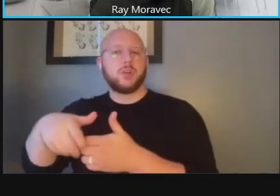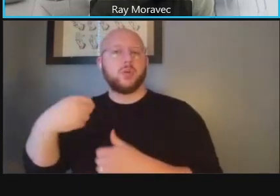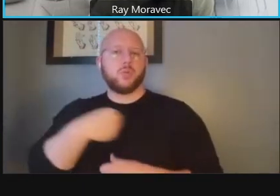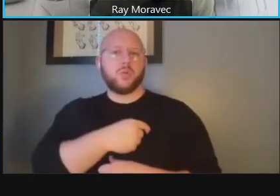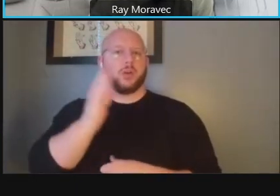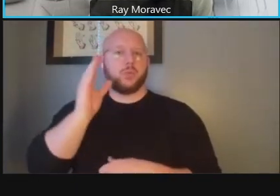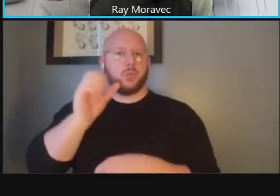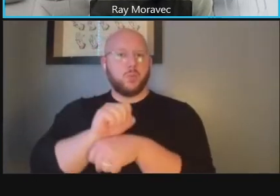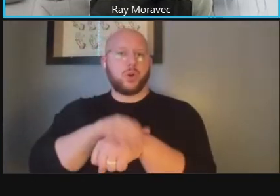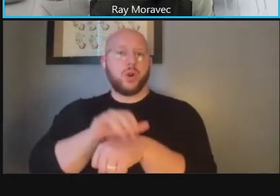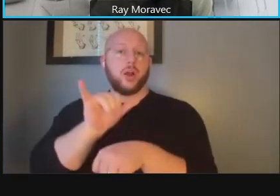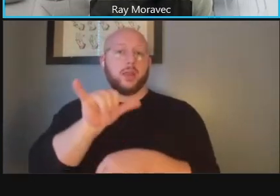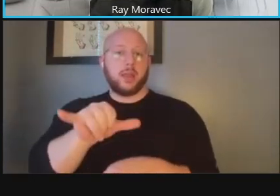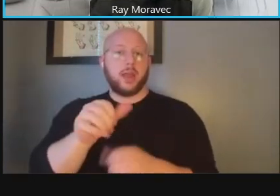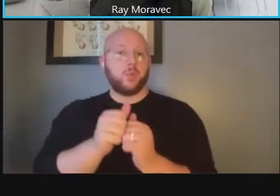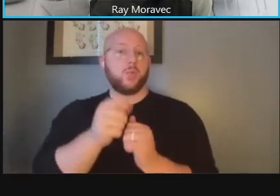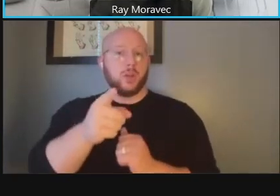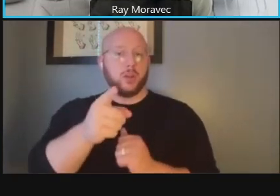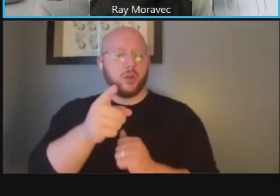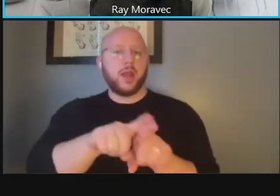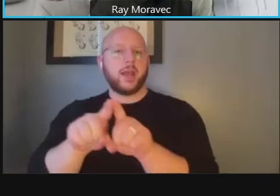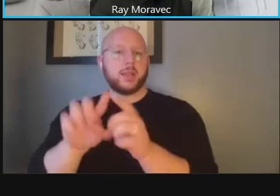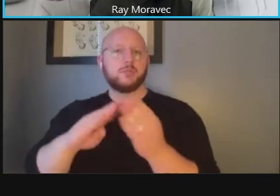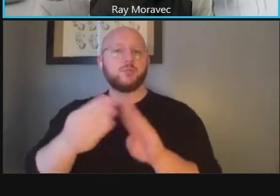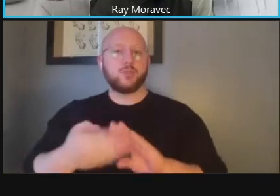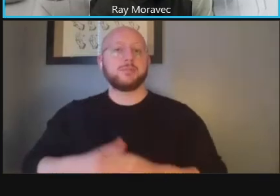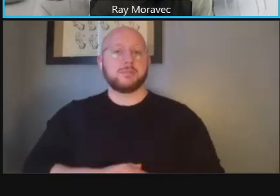with you all as part of the process if you go to the next slide